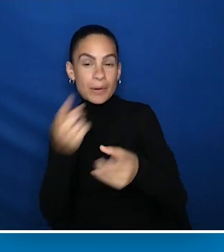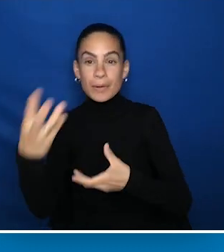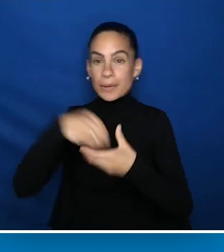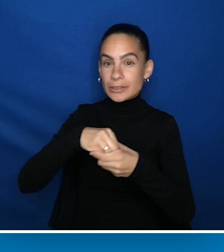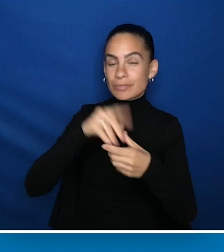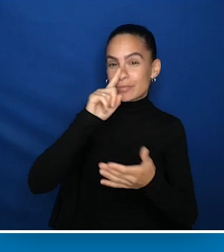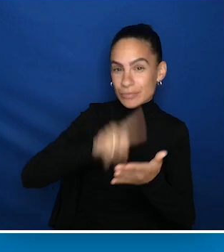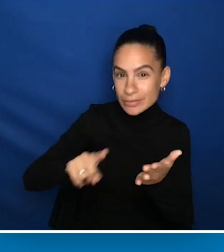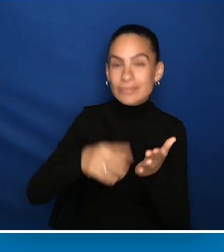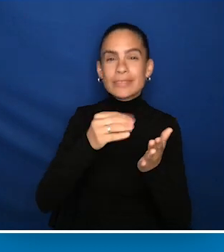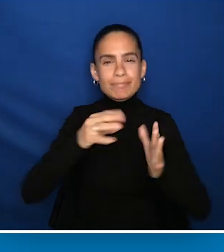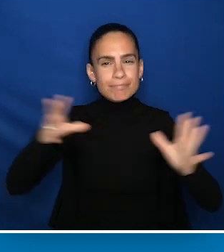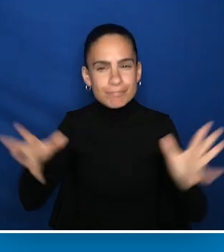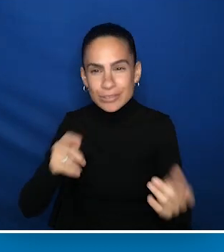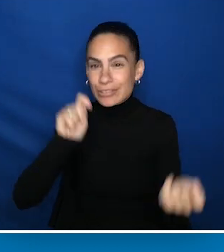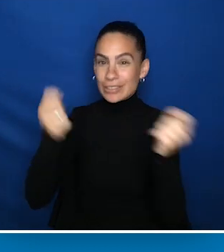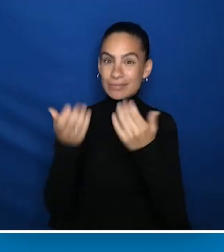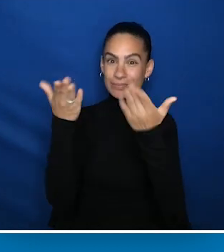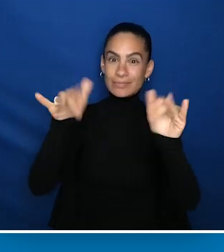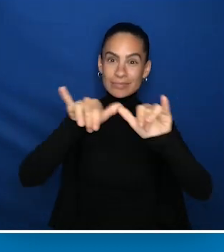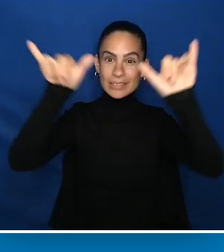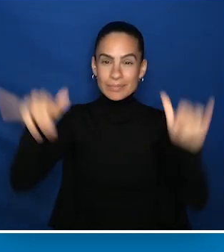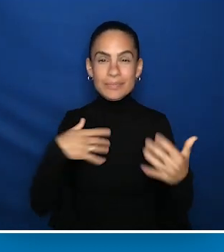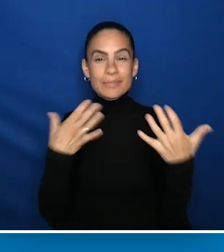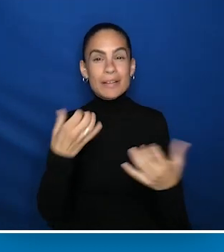and also work toward systems change to ensure that access